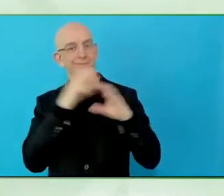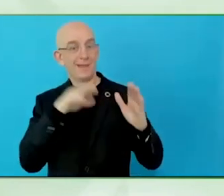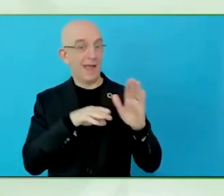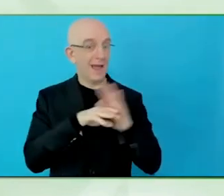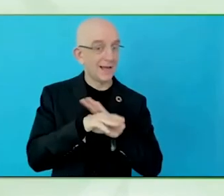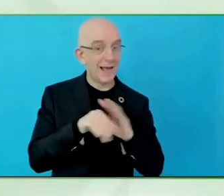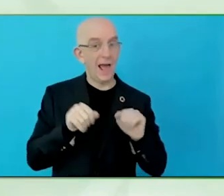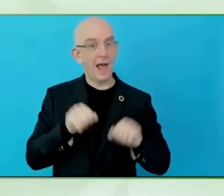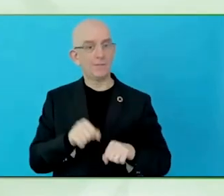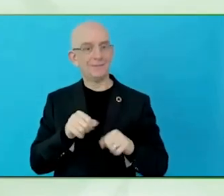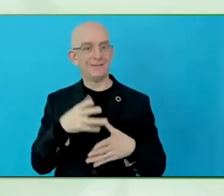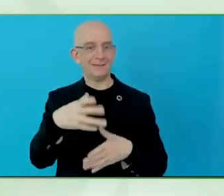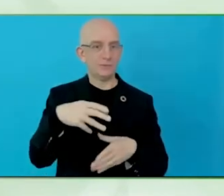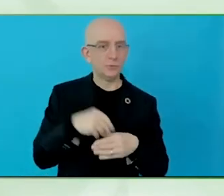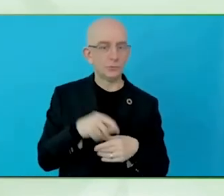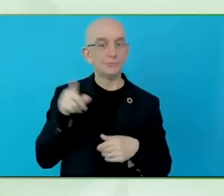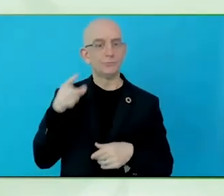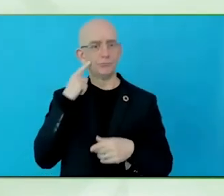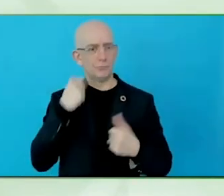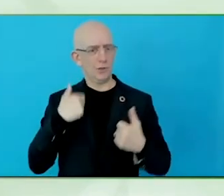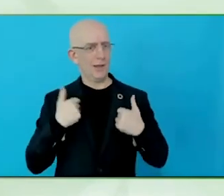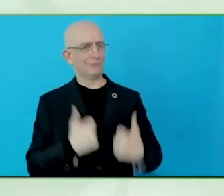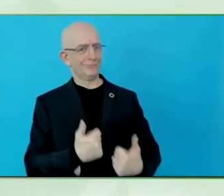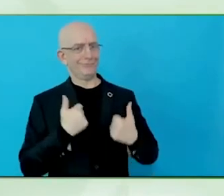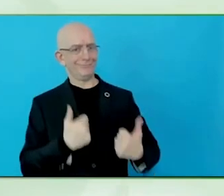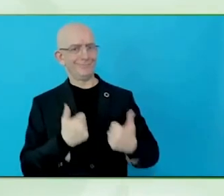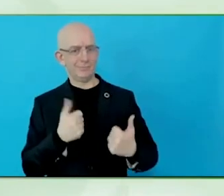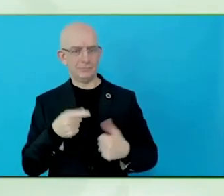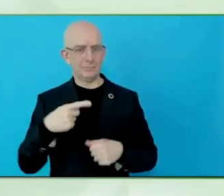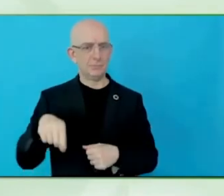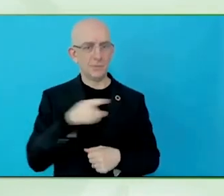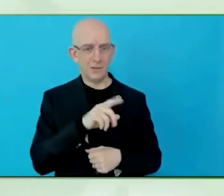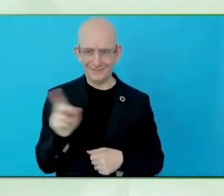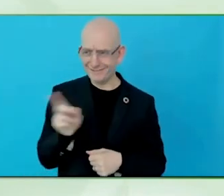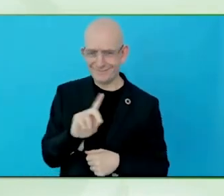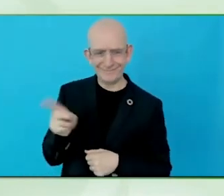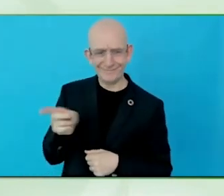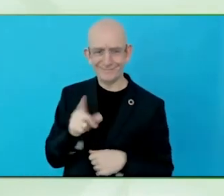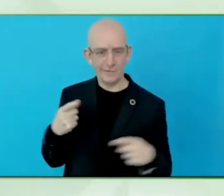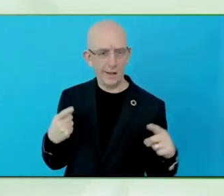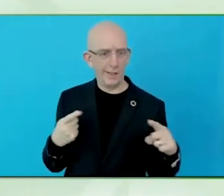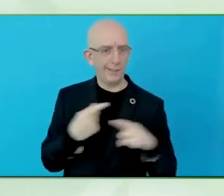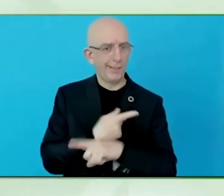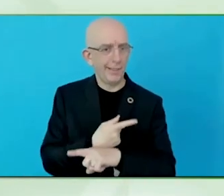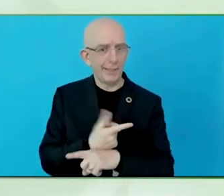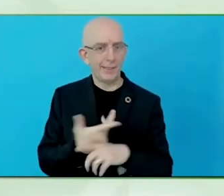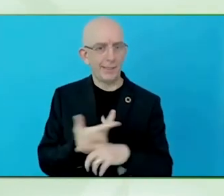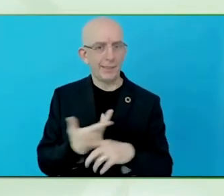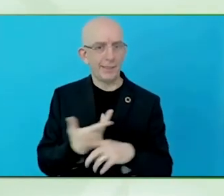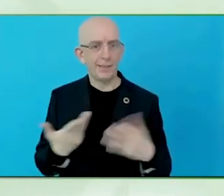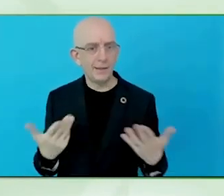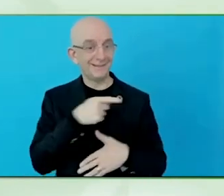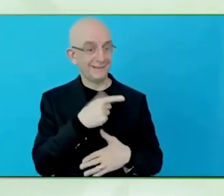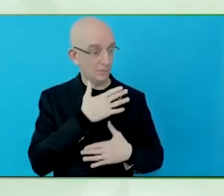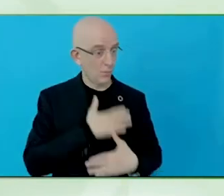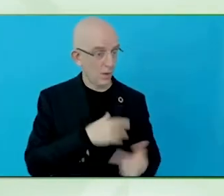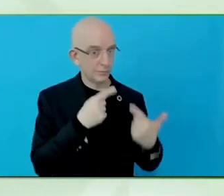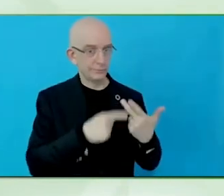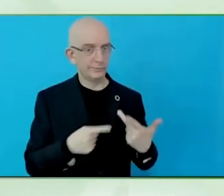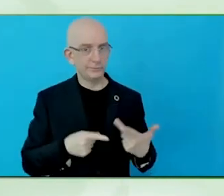When we are talking of laws, which are focused on architecture or the infrastructure, built environment, digital accessibility and